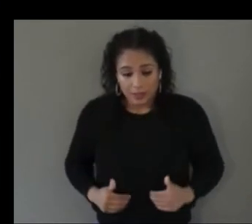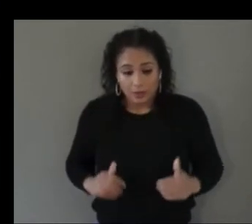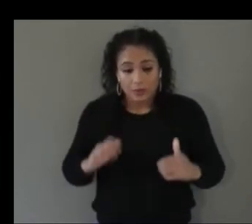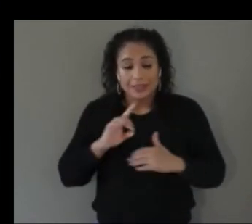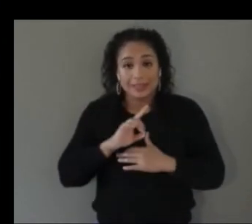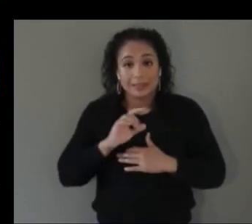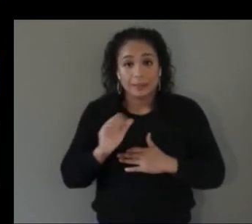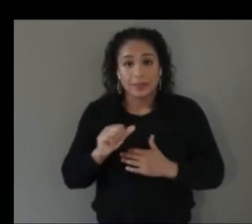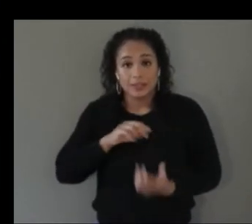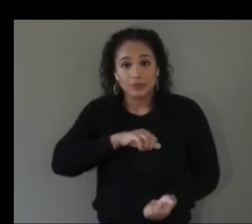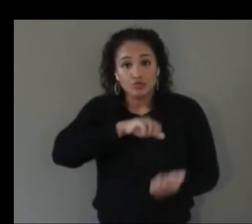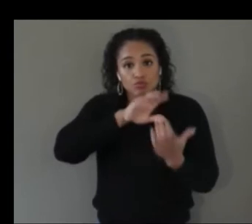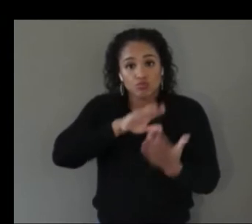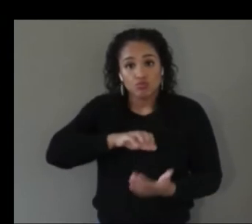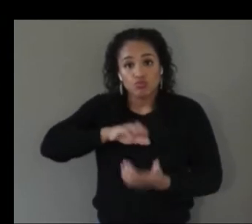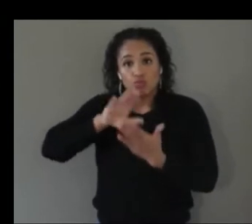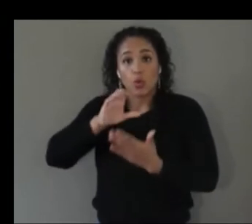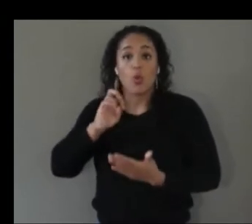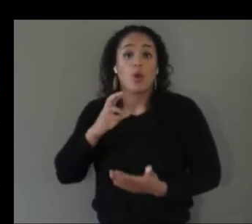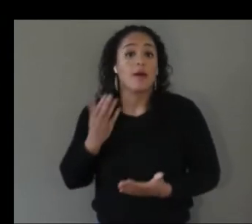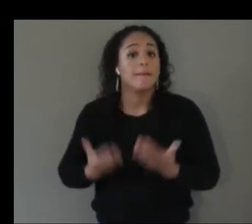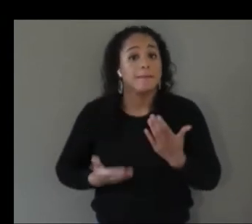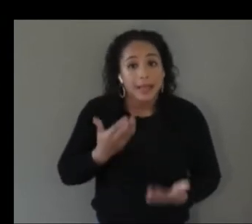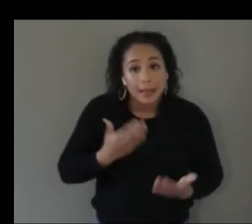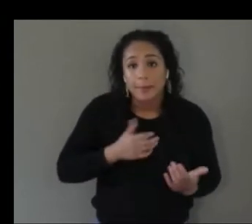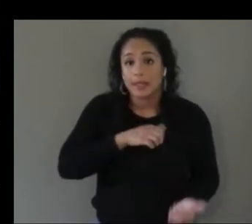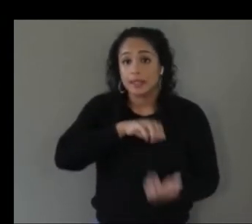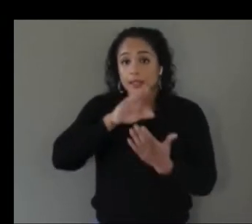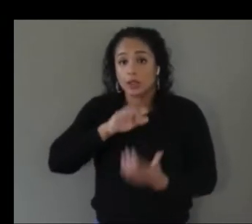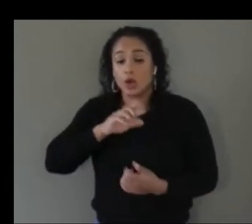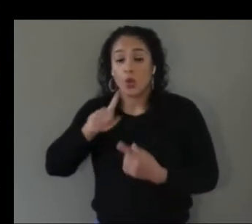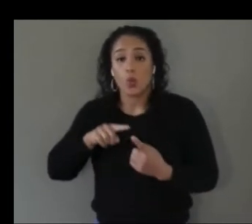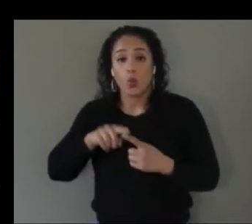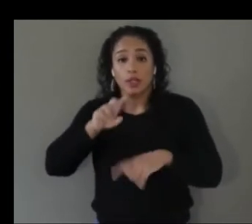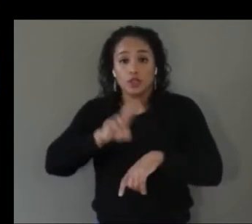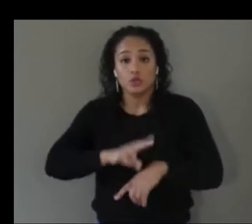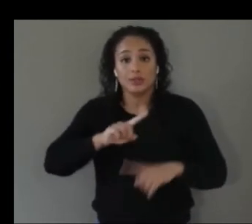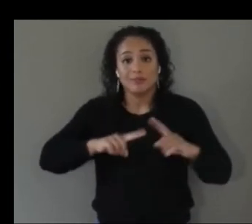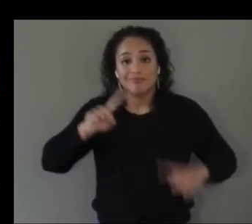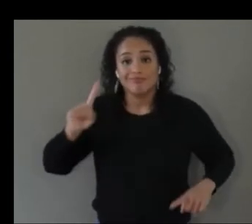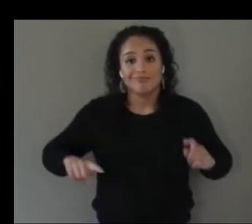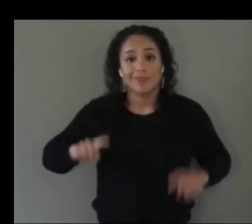encounter when they're using different types of vr systems so what we did was we conducted kind of a